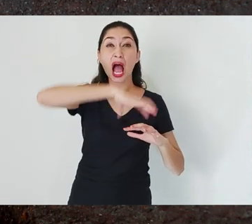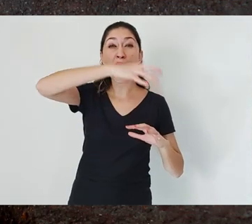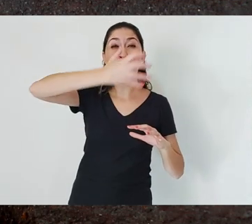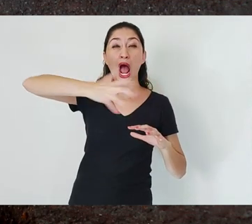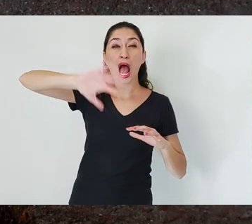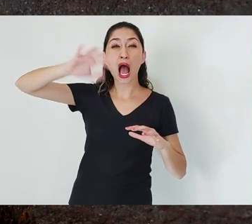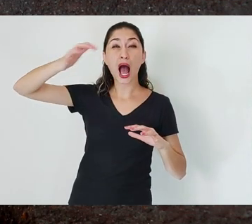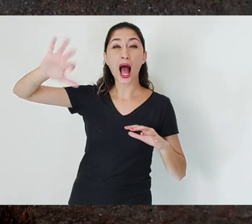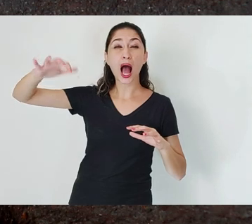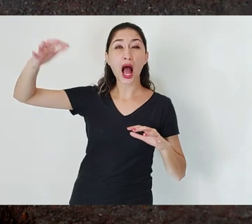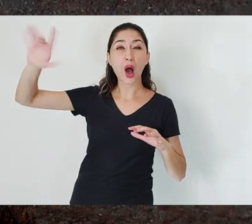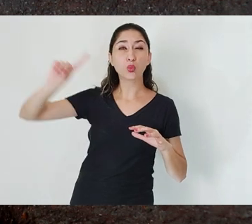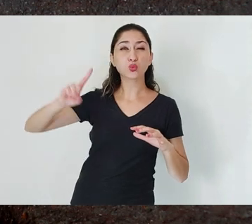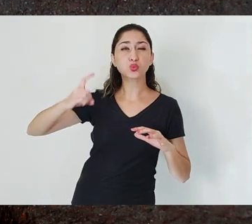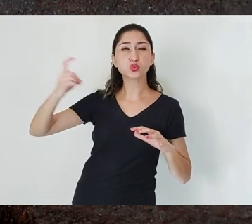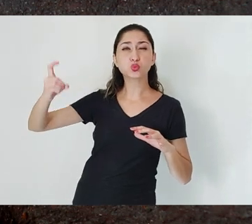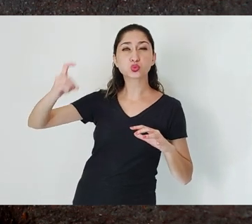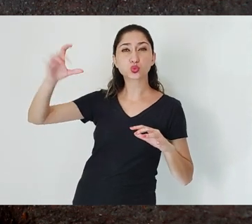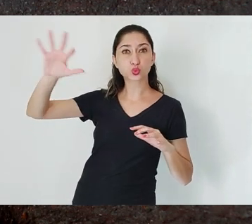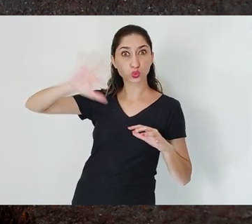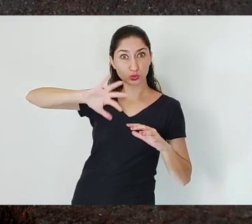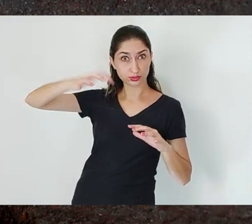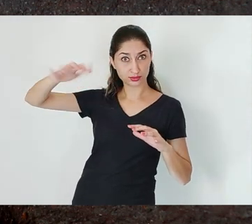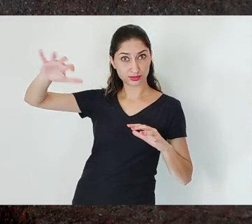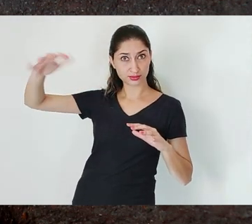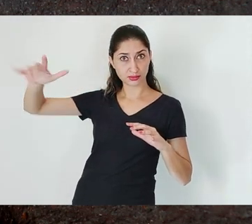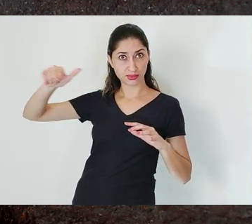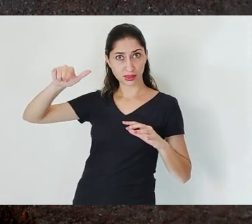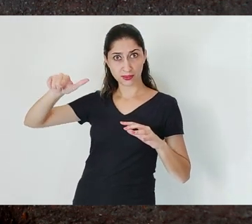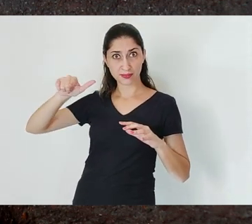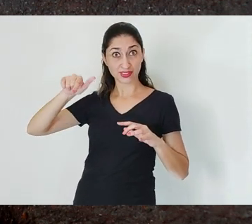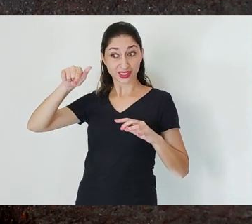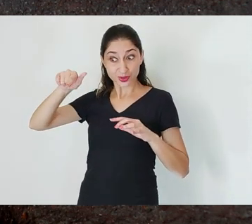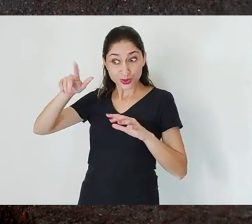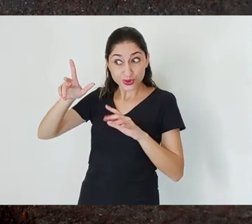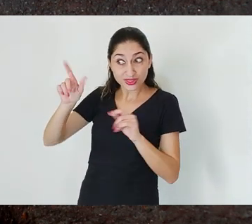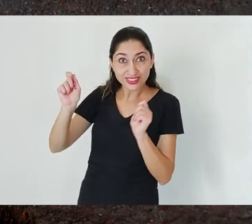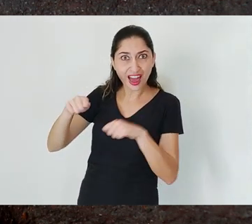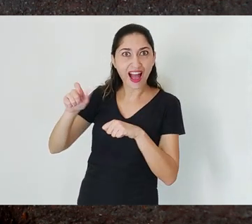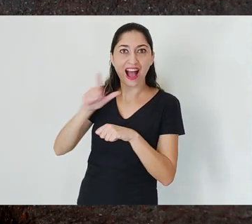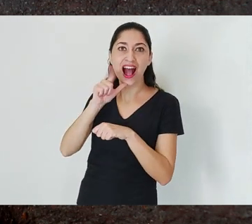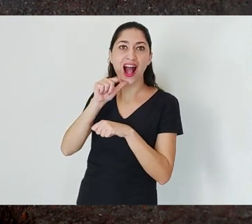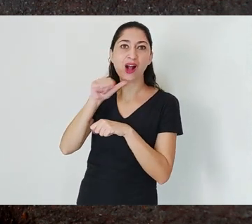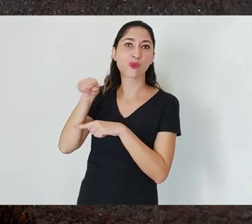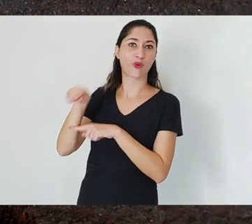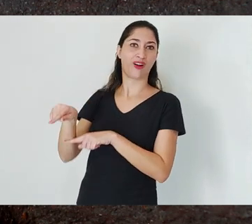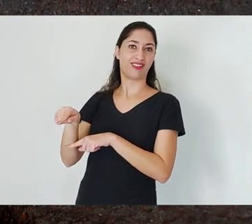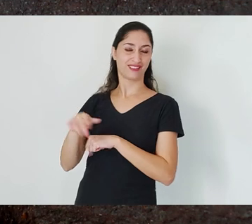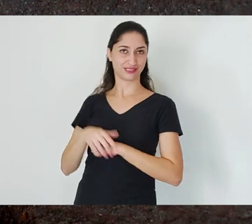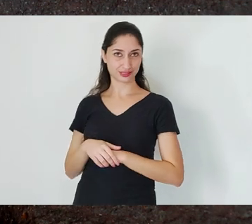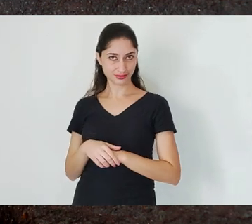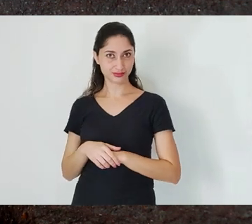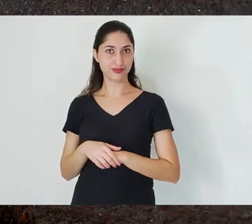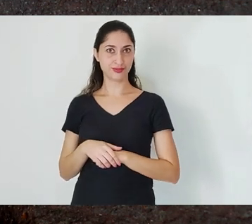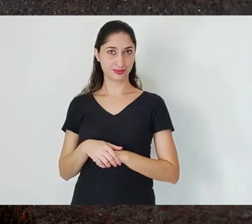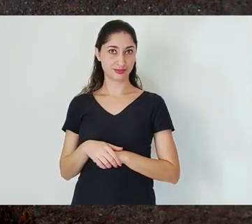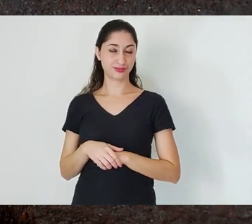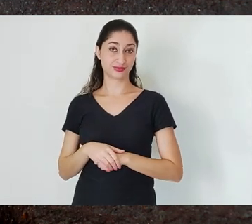the more important that territory is for aquifer recharge. Because if we